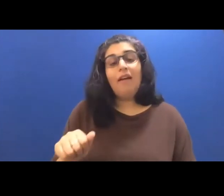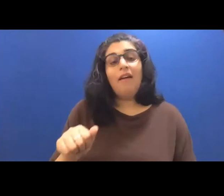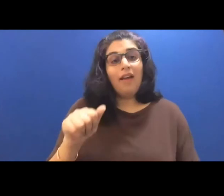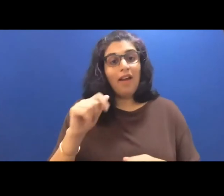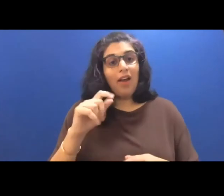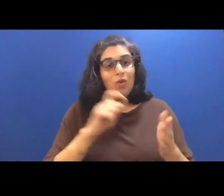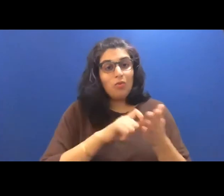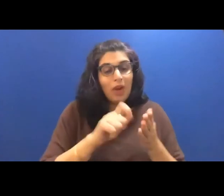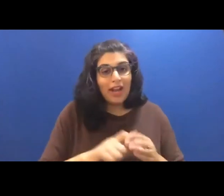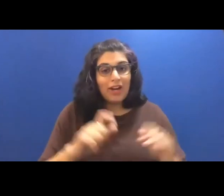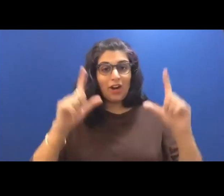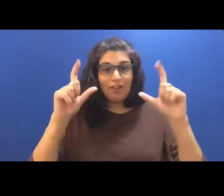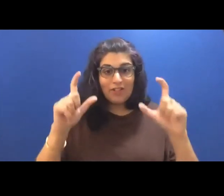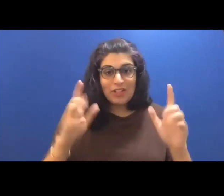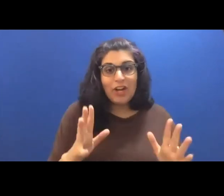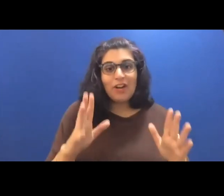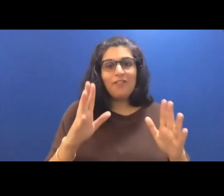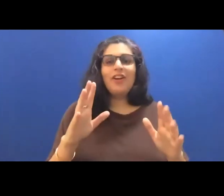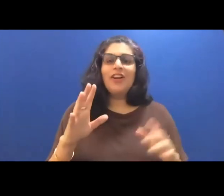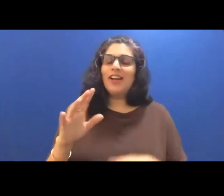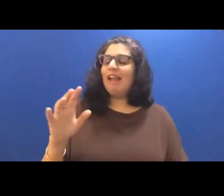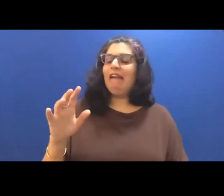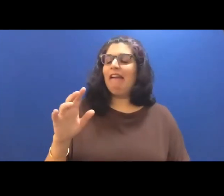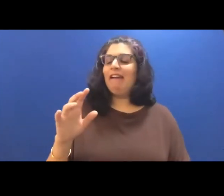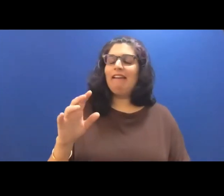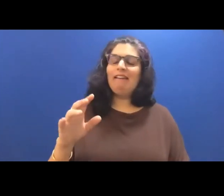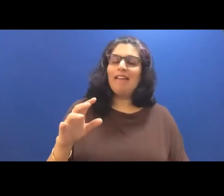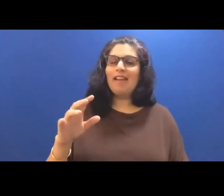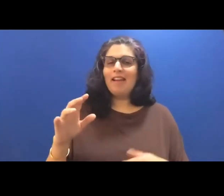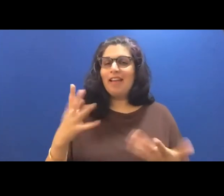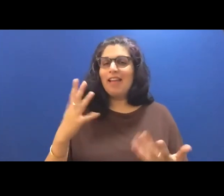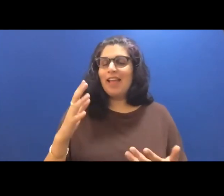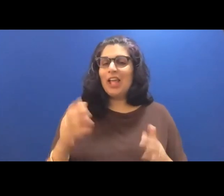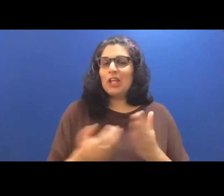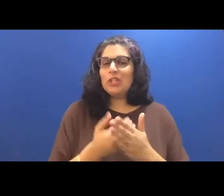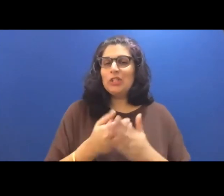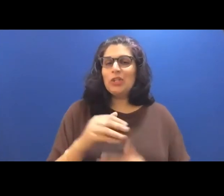and amateur magician a recipient of fellowships from the New York Foundation for the Arts